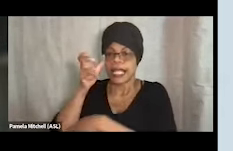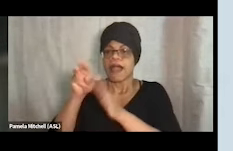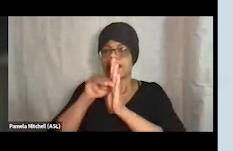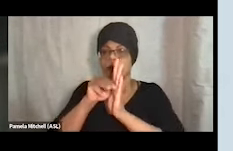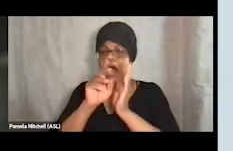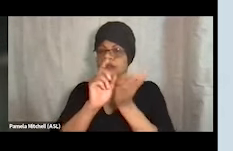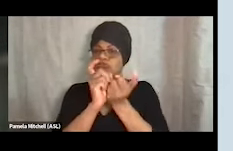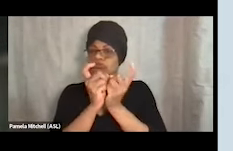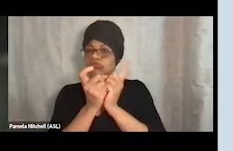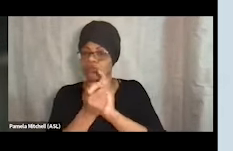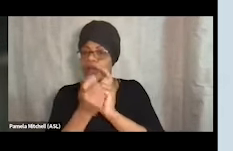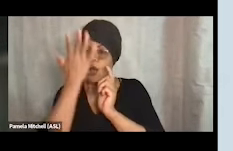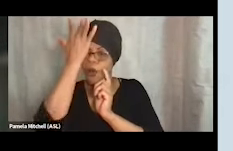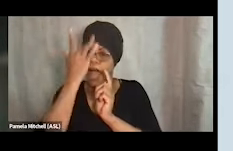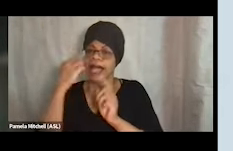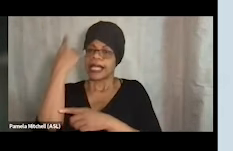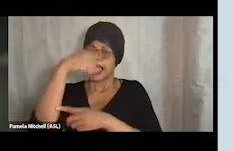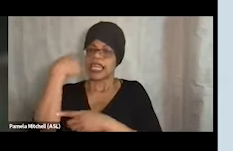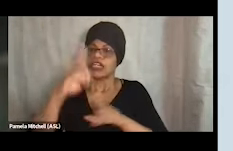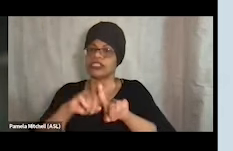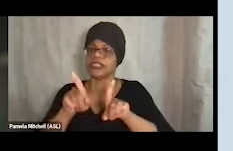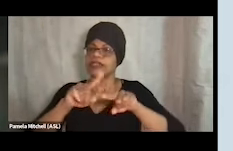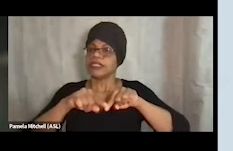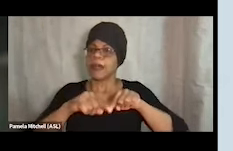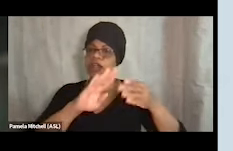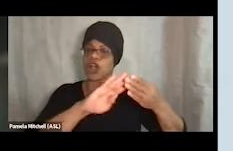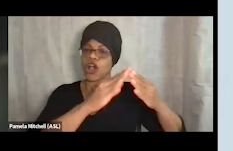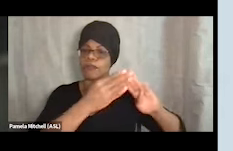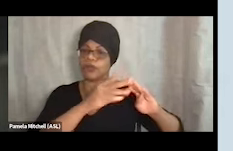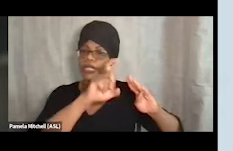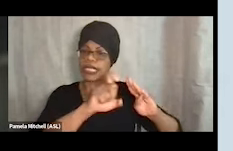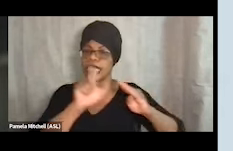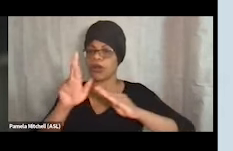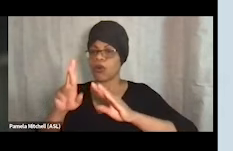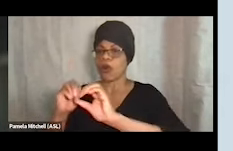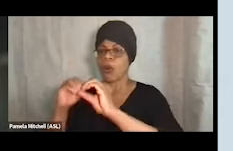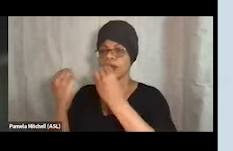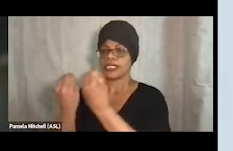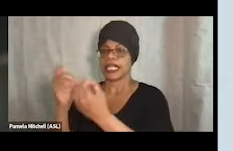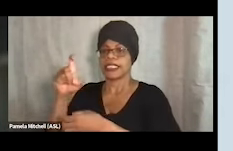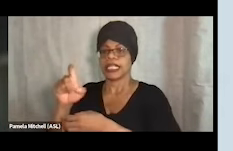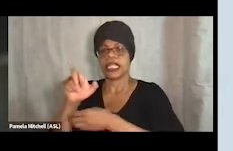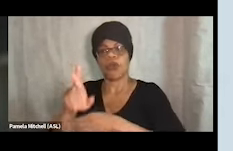This can look a lot of different ways depending on what a community needs or what an organization needs or is able to do.